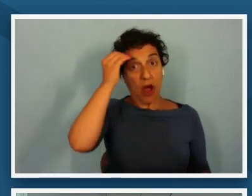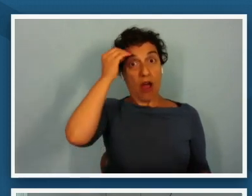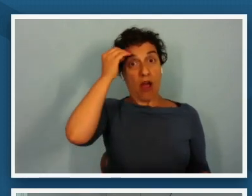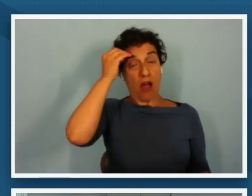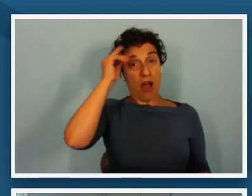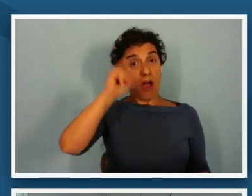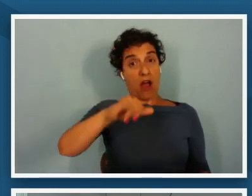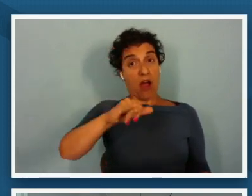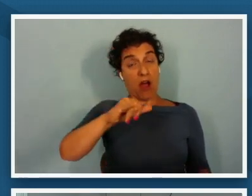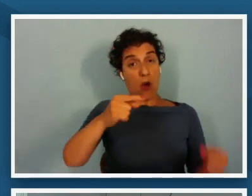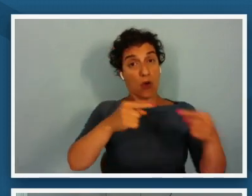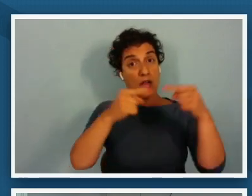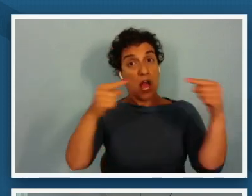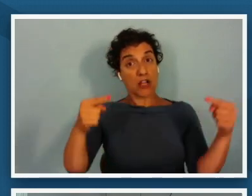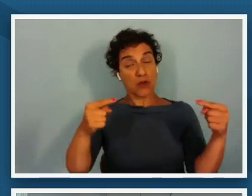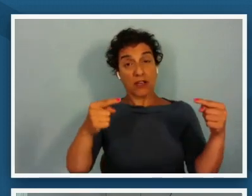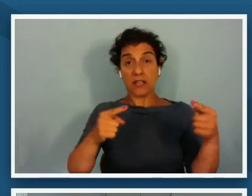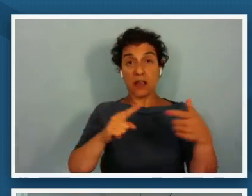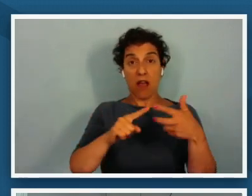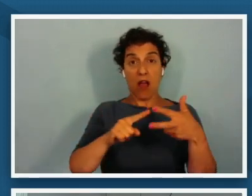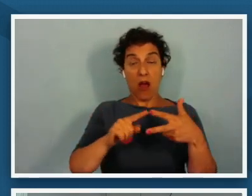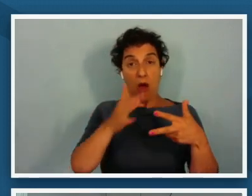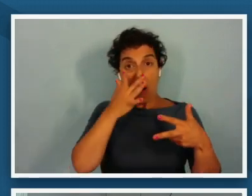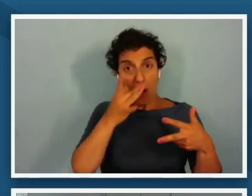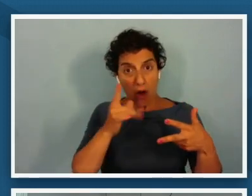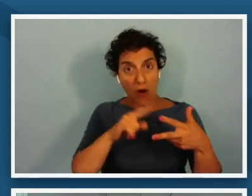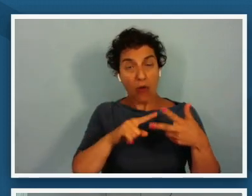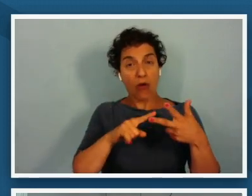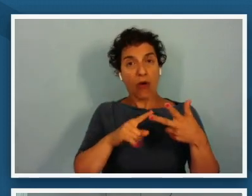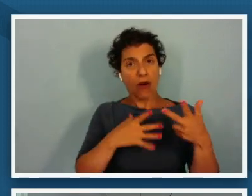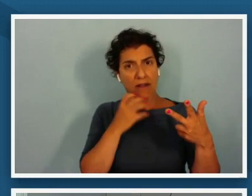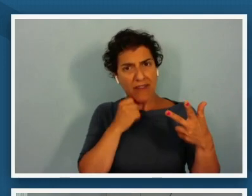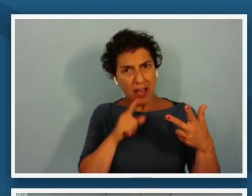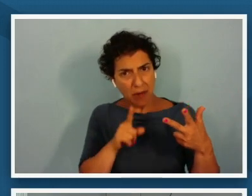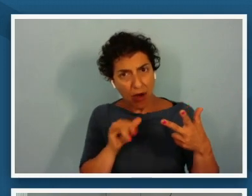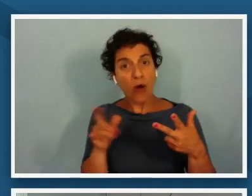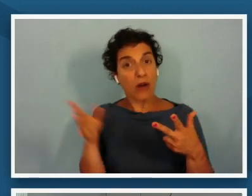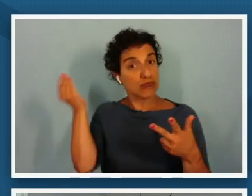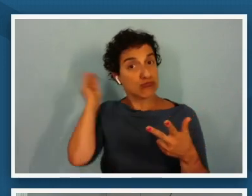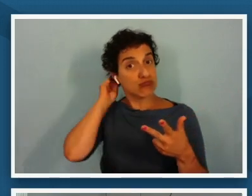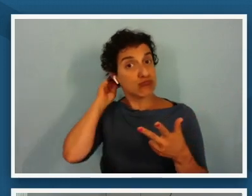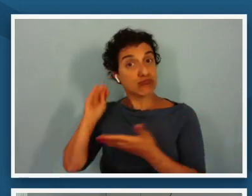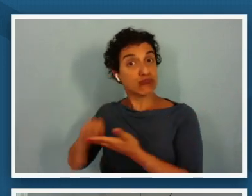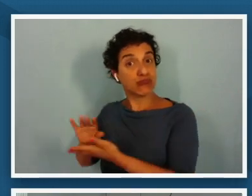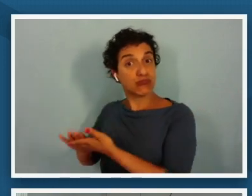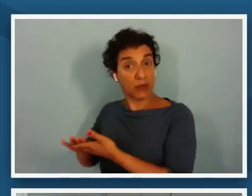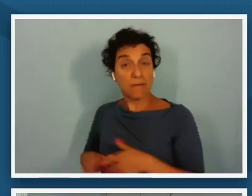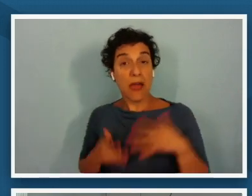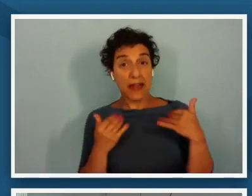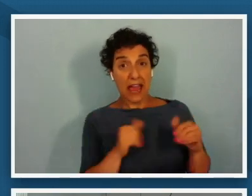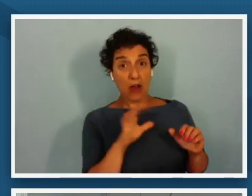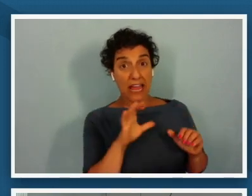exciting that's challenging that's valuable just like just put it in the back of your mind kandra i'm going to